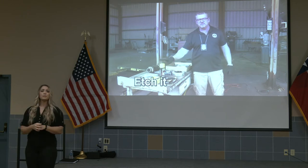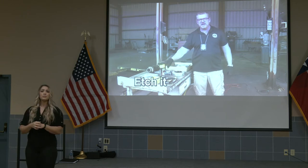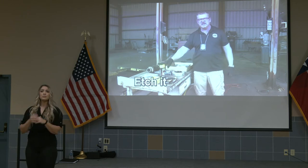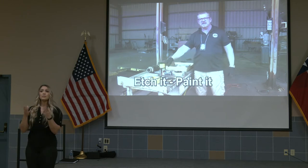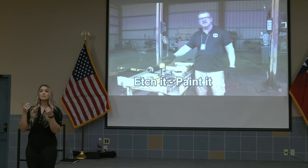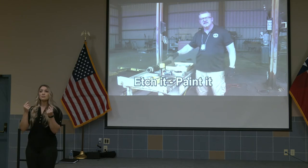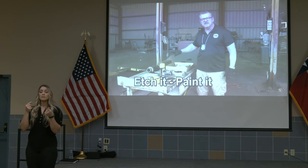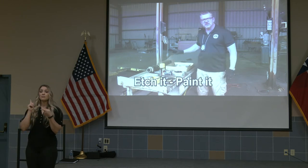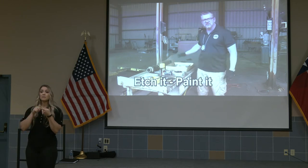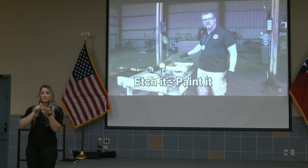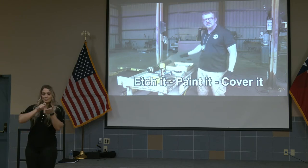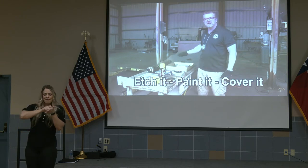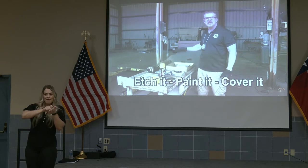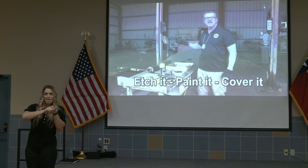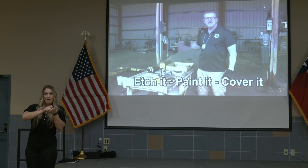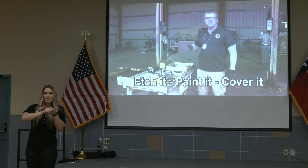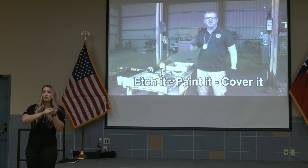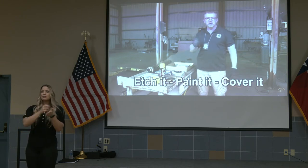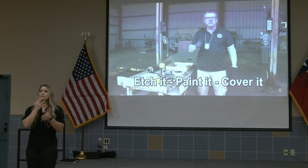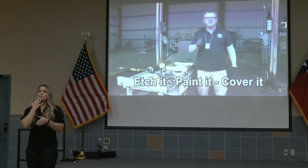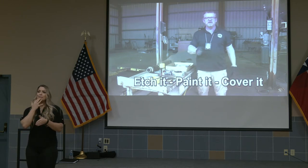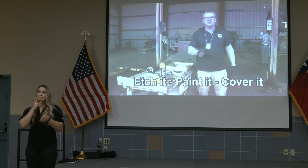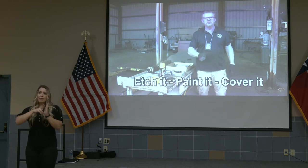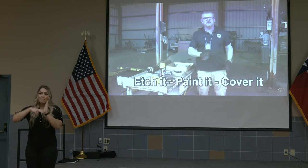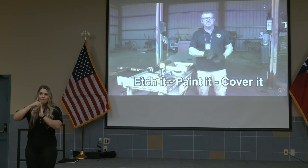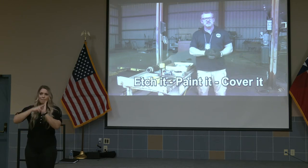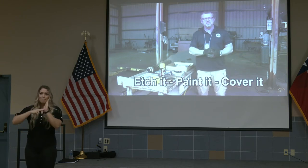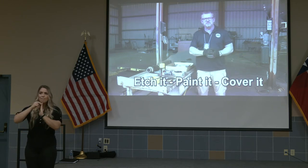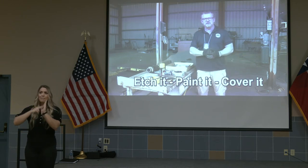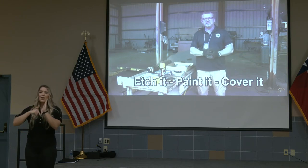paint it and cover it. And that will help prevent you from becoming a victim.